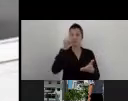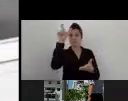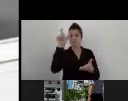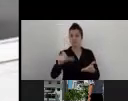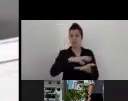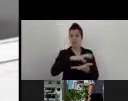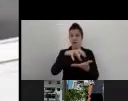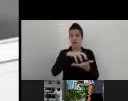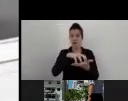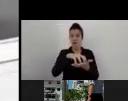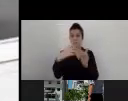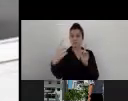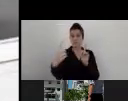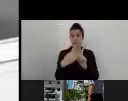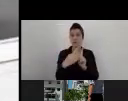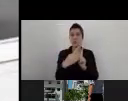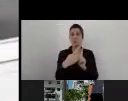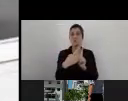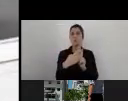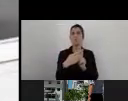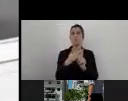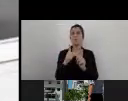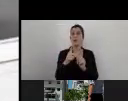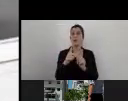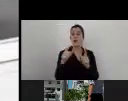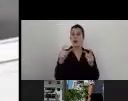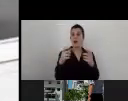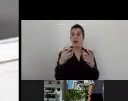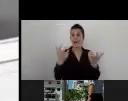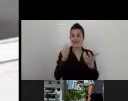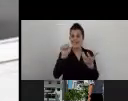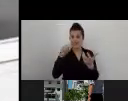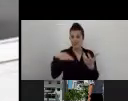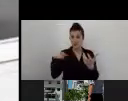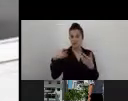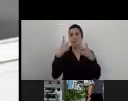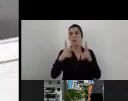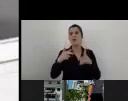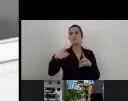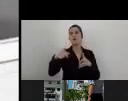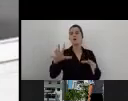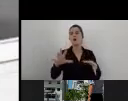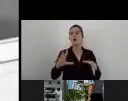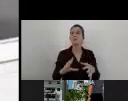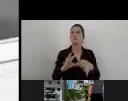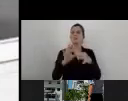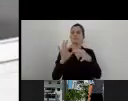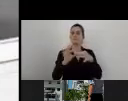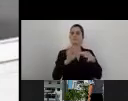the A-Check tool enable him also, as I mentioned, to connect the dots between the different departments and to